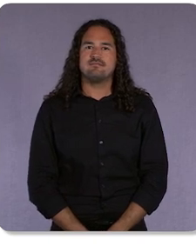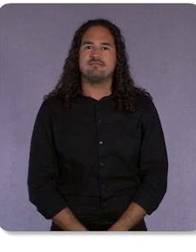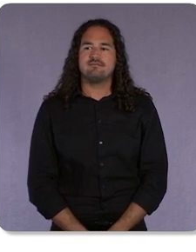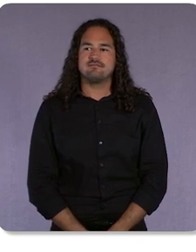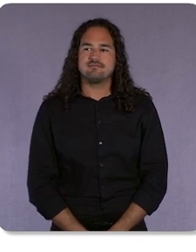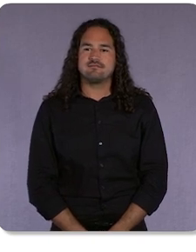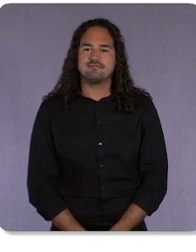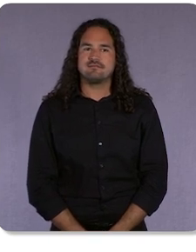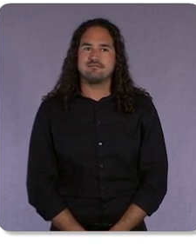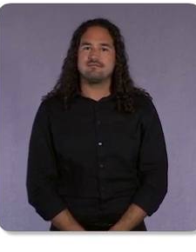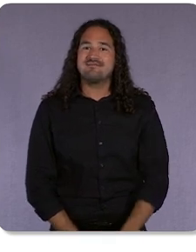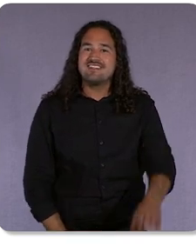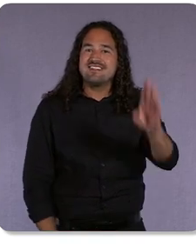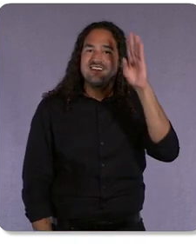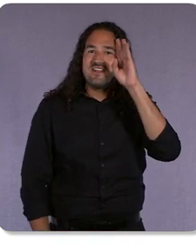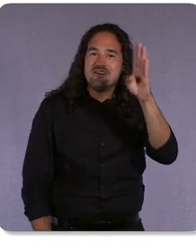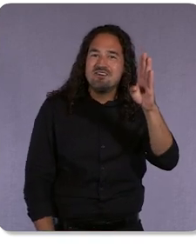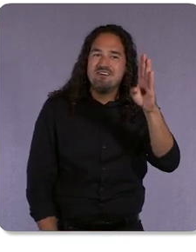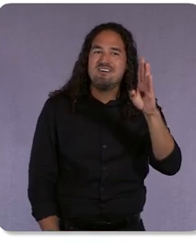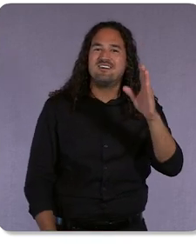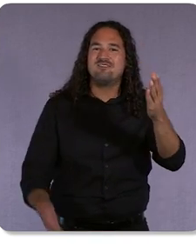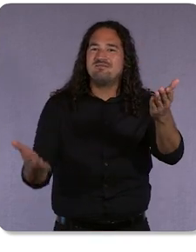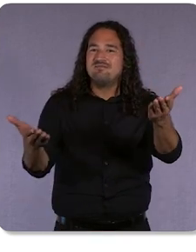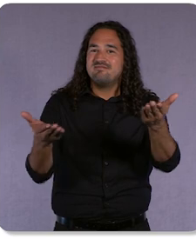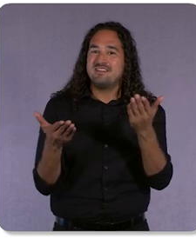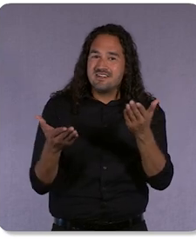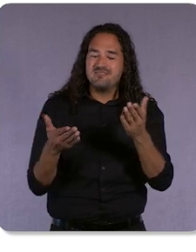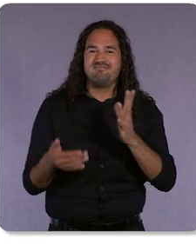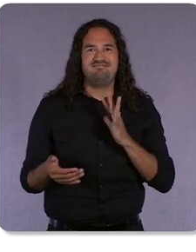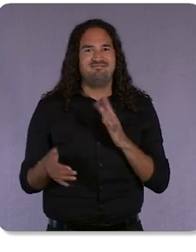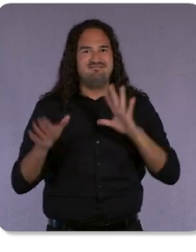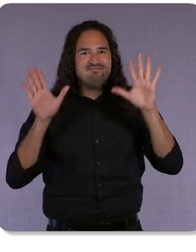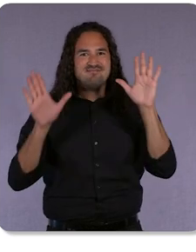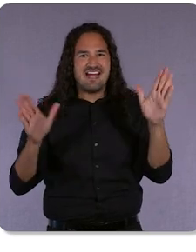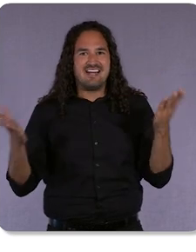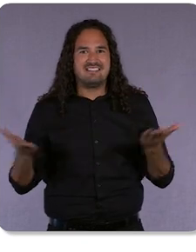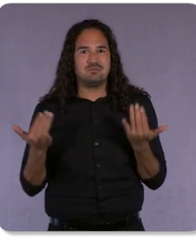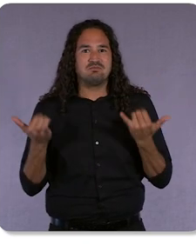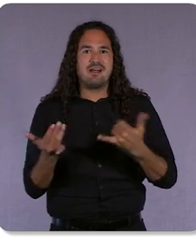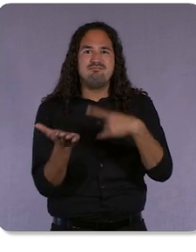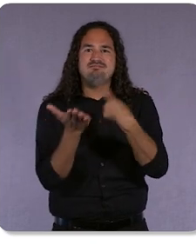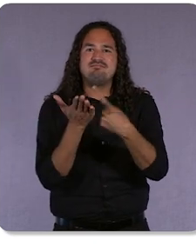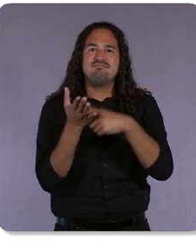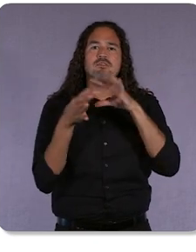Saurabh Sharma Hello and welcome. It’s great to be here today to share Google’s plans for privacy and measurement.